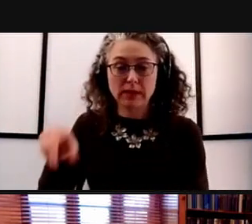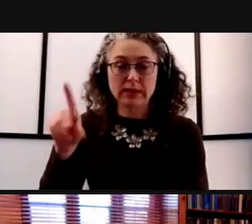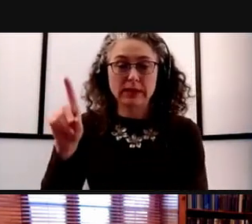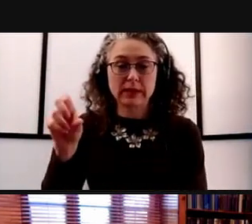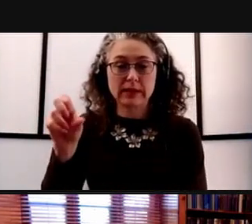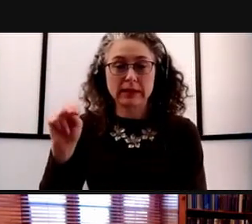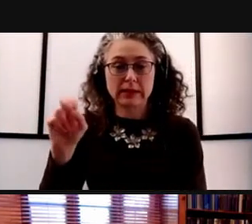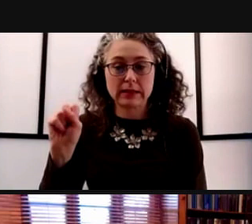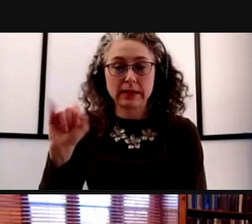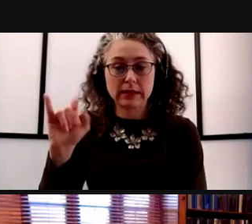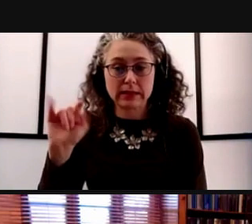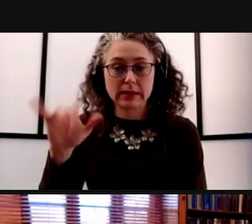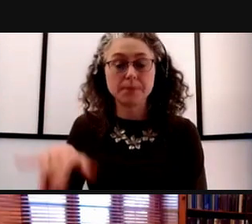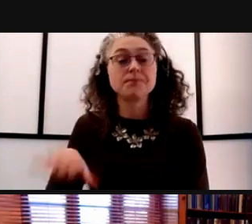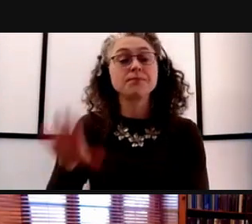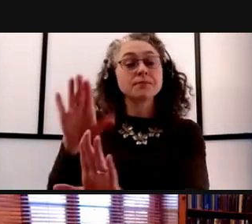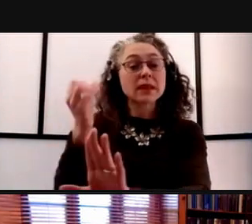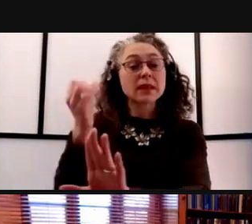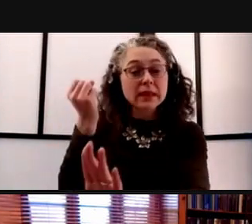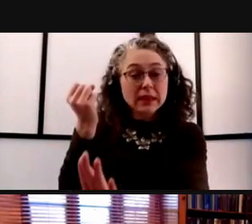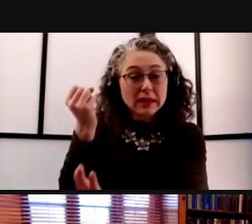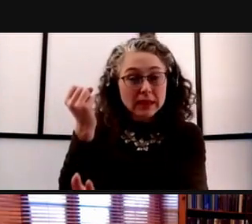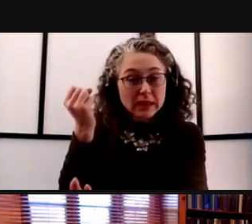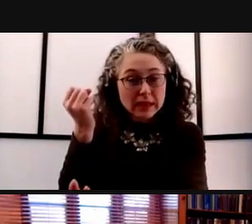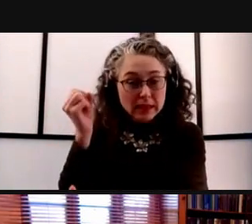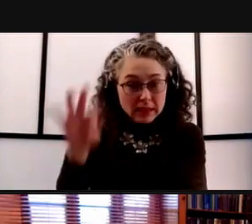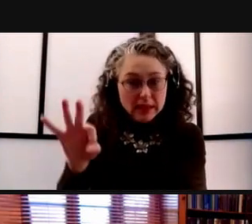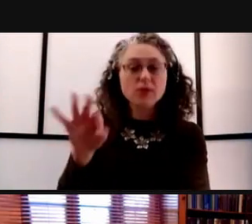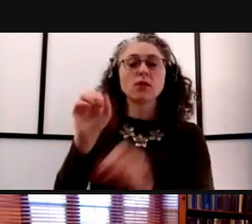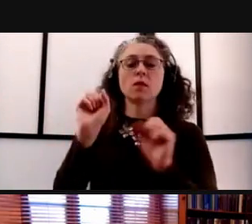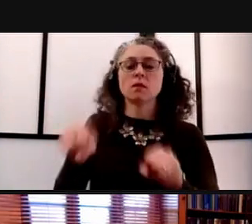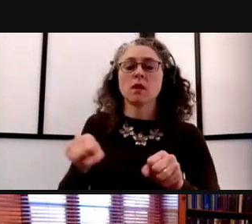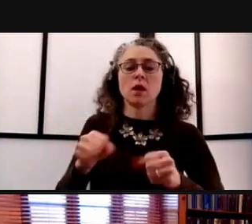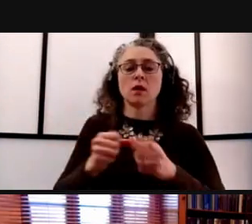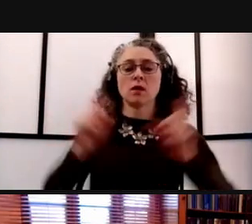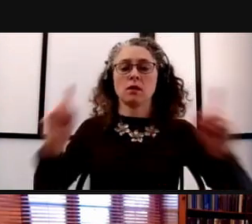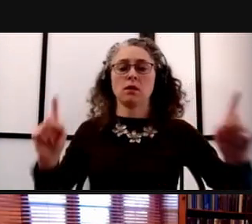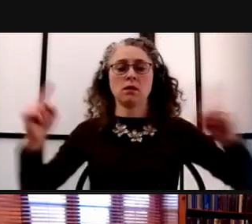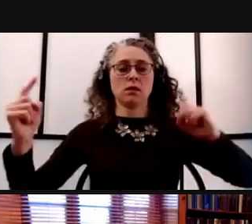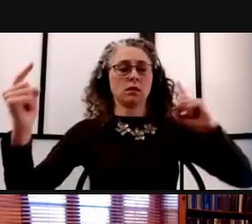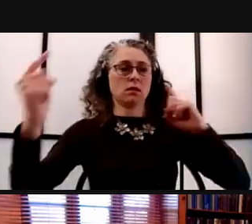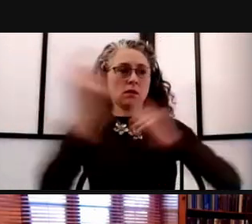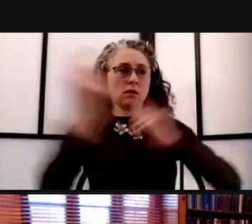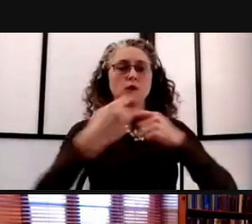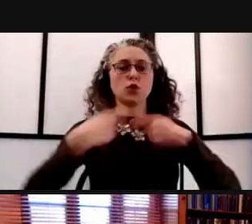only if teams can maintain the social distancing on any given shift. As always the health and safety